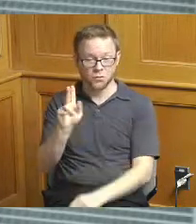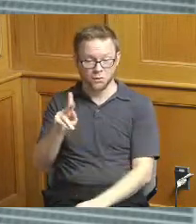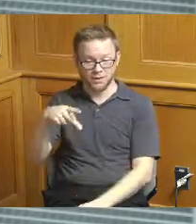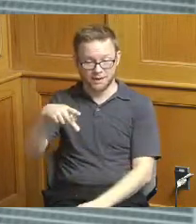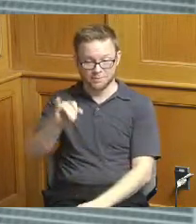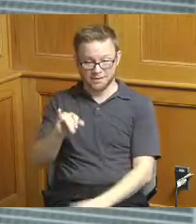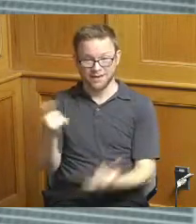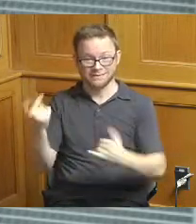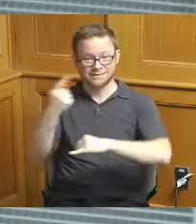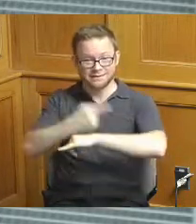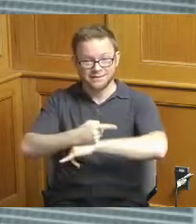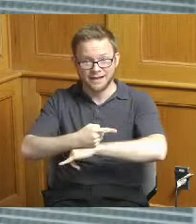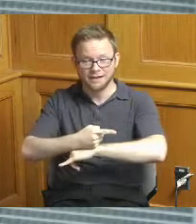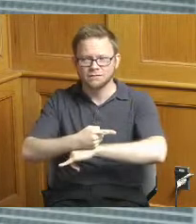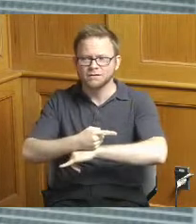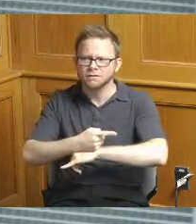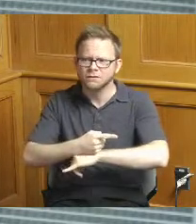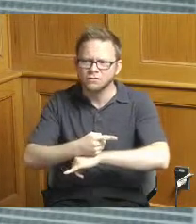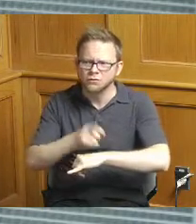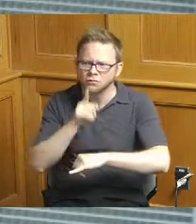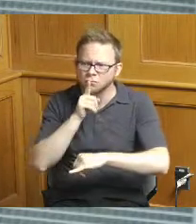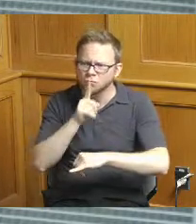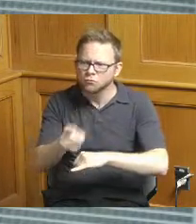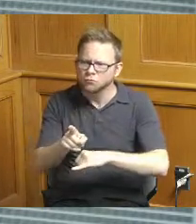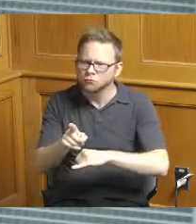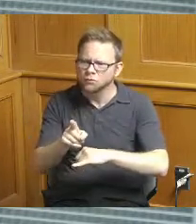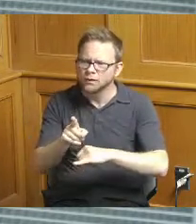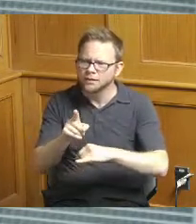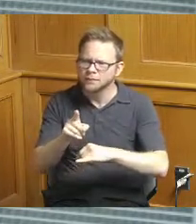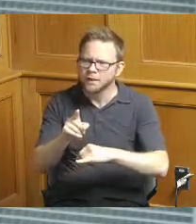are really around the CIP and that's that's an annual 12-month kind of artificial constraint